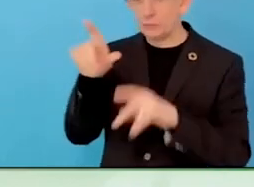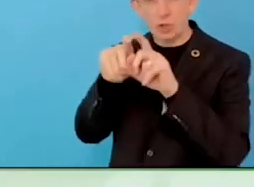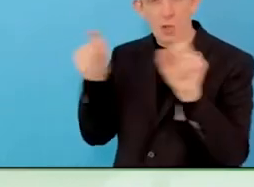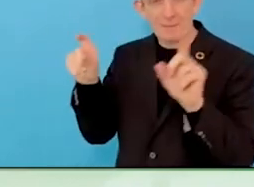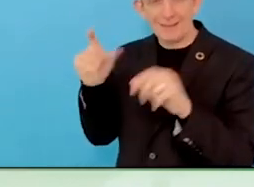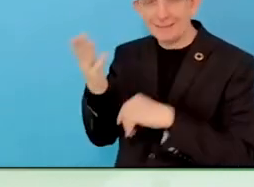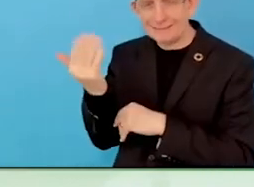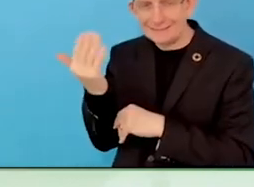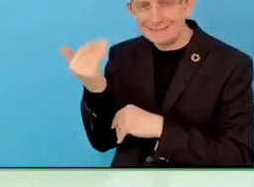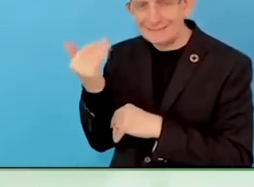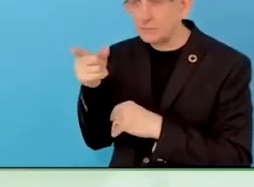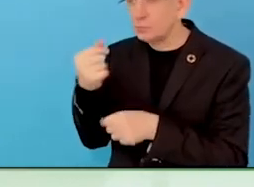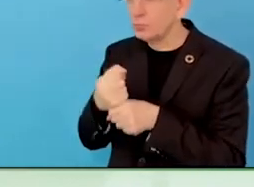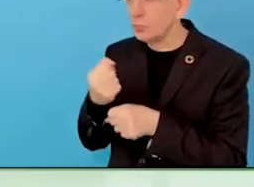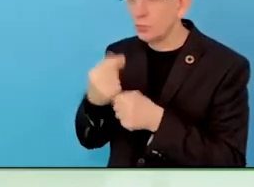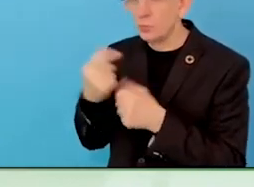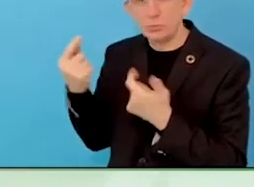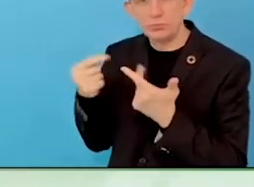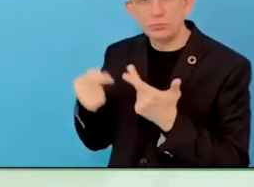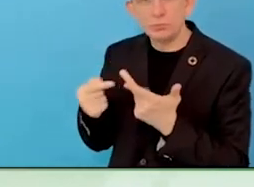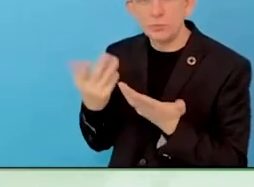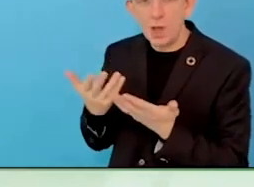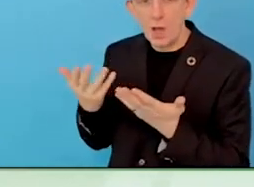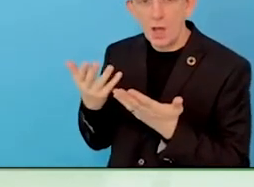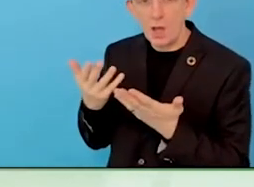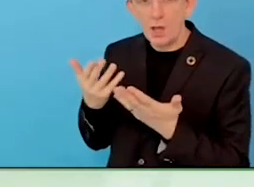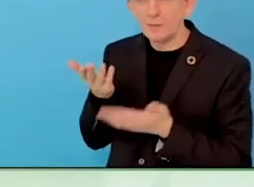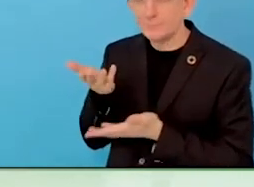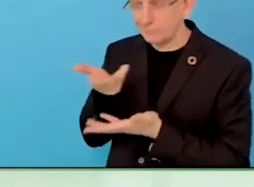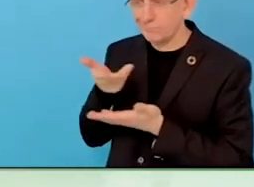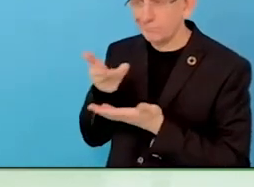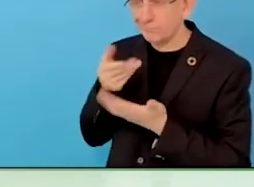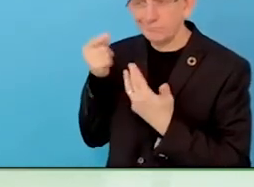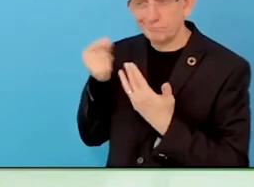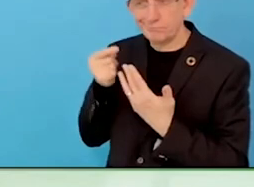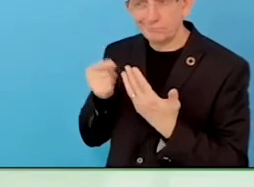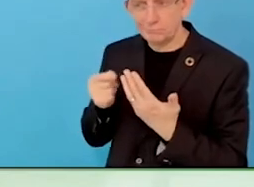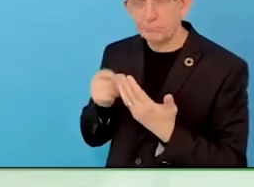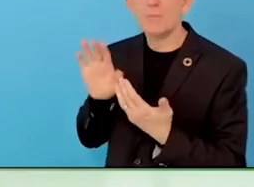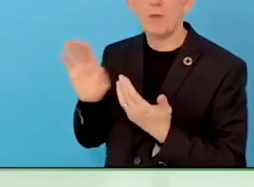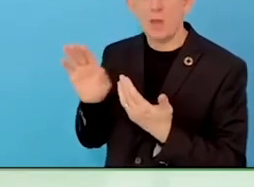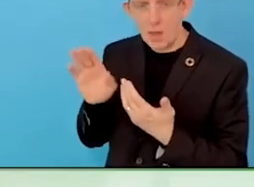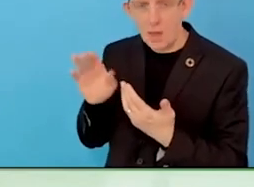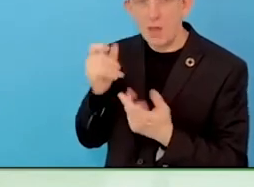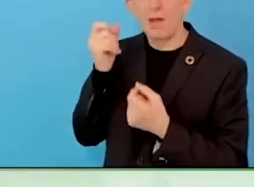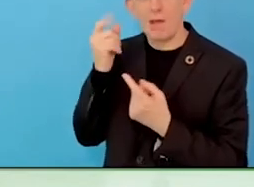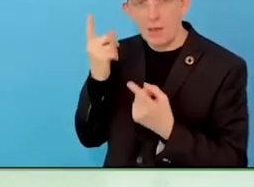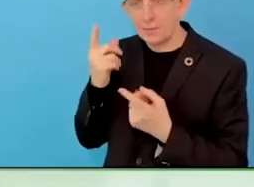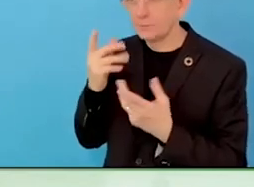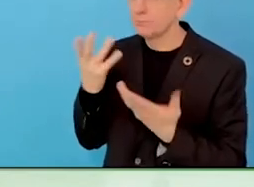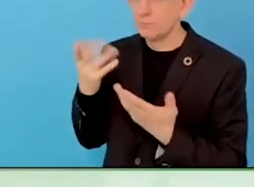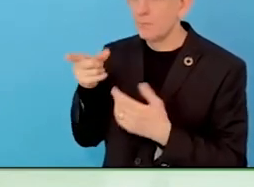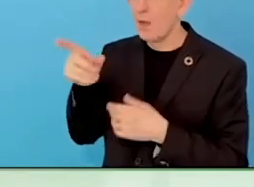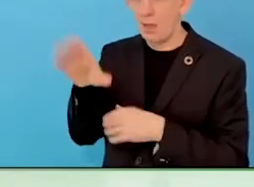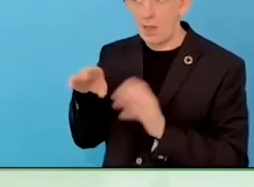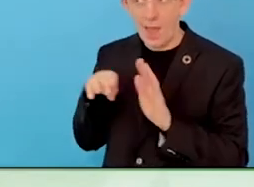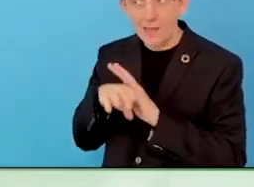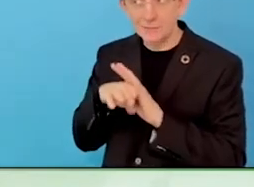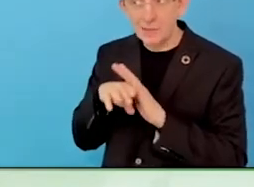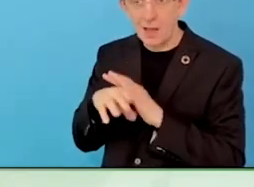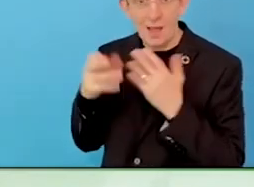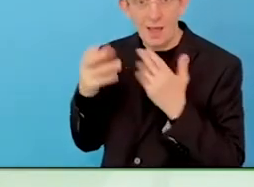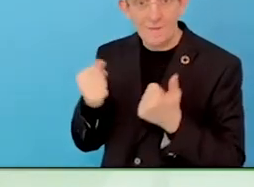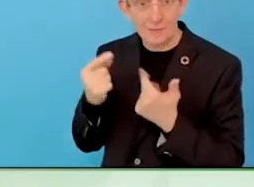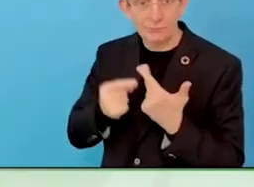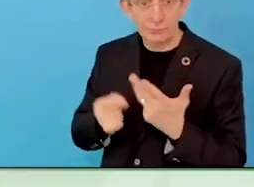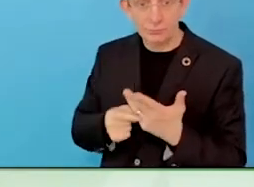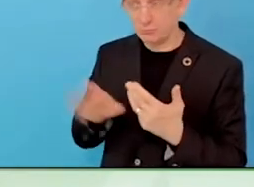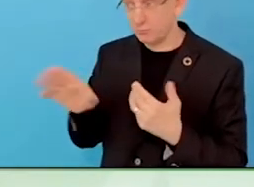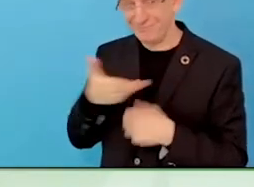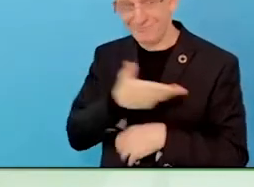One of the key learnings, programmes, they could not reach